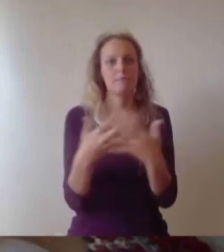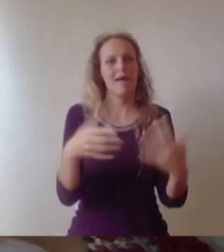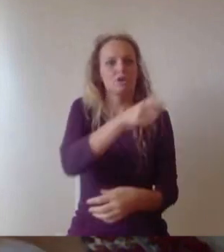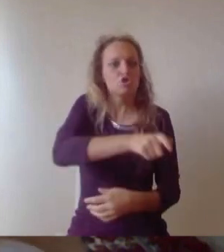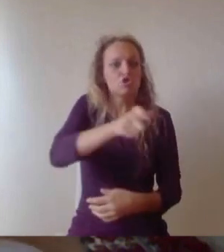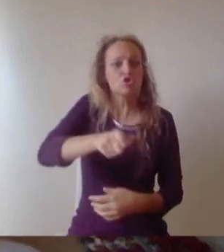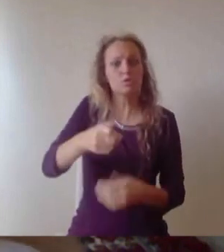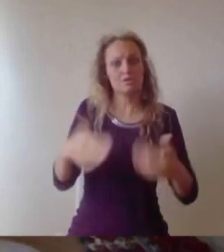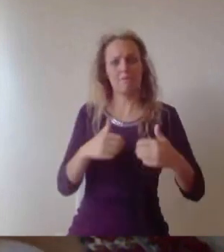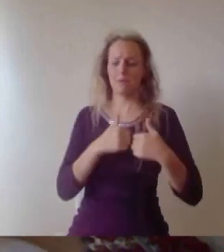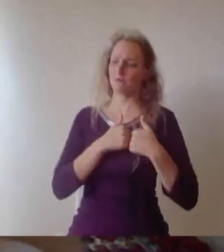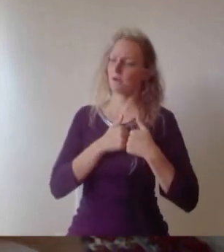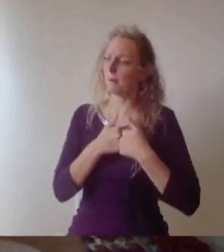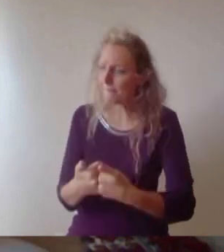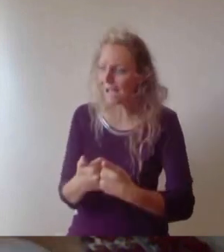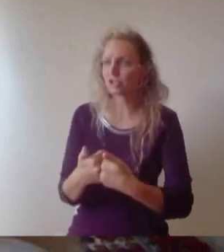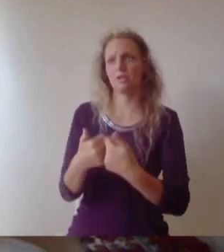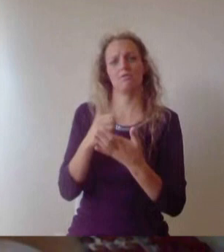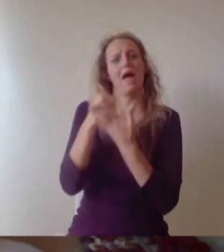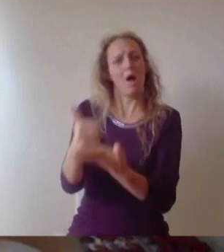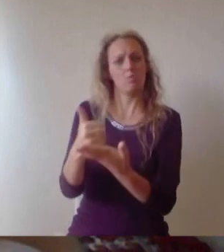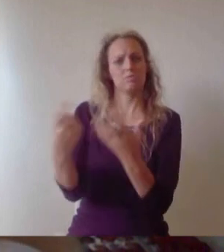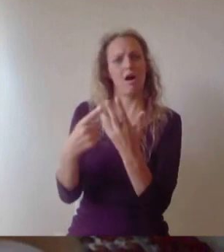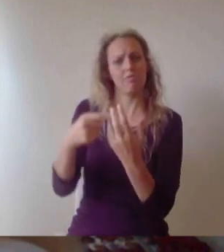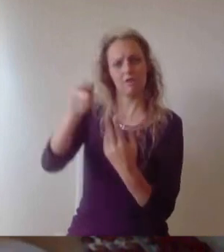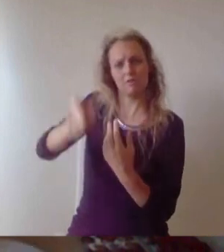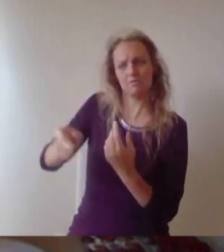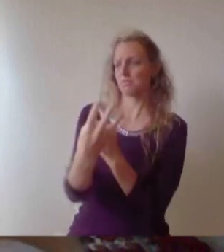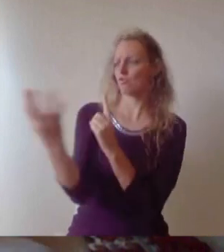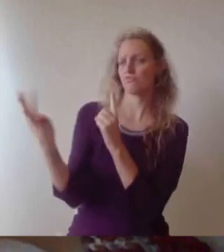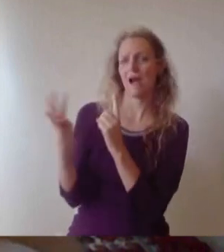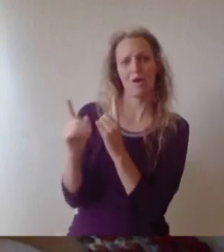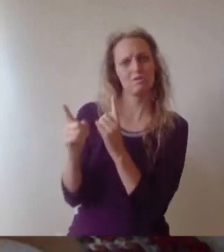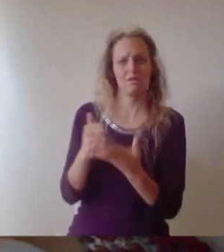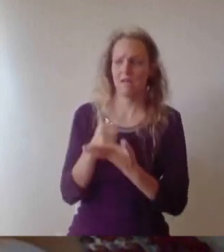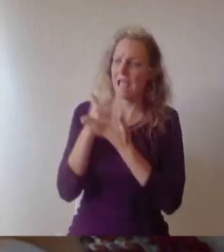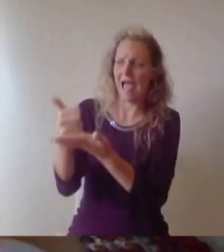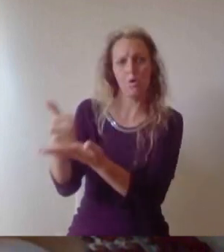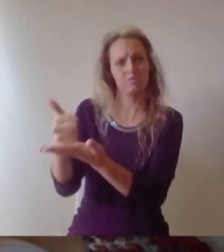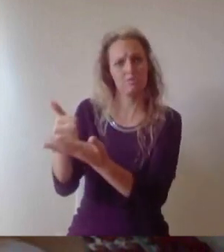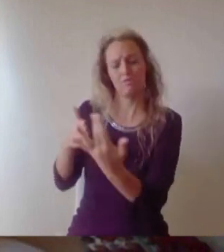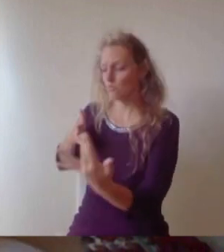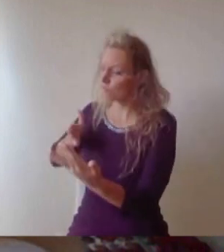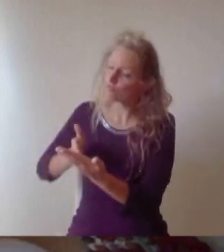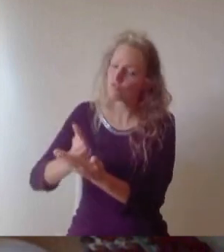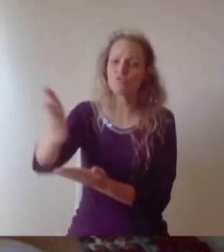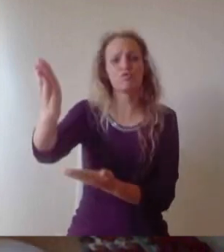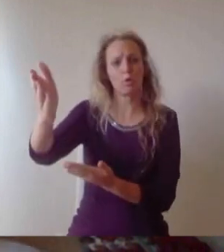towards others. Qualities which, it's to be hoped, will post-Covid be more valued in the future than they